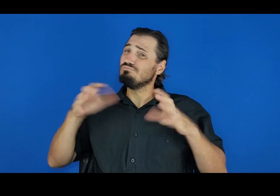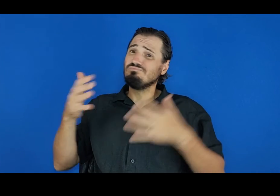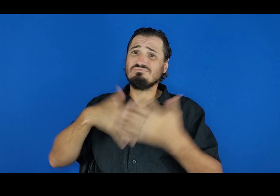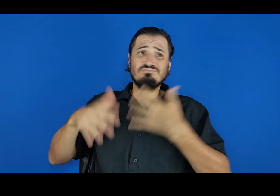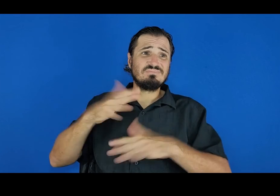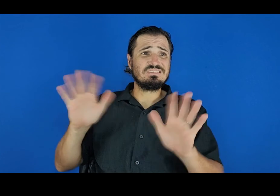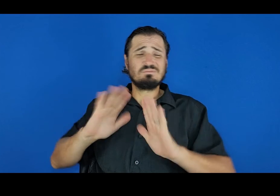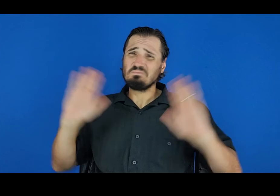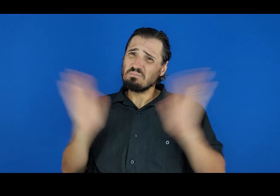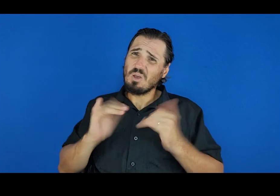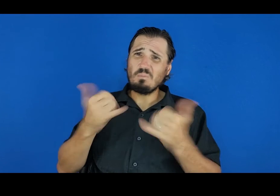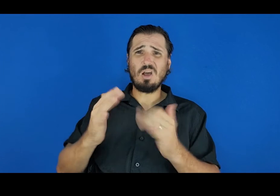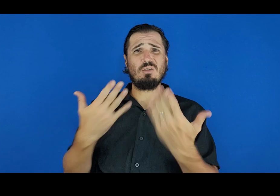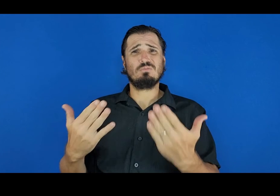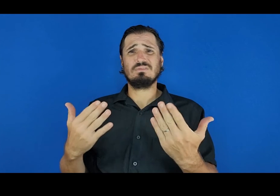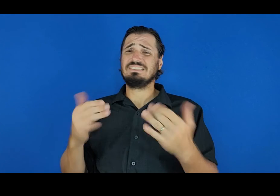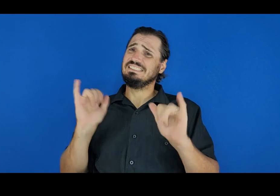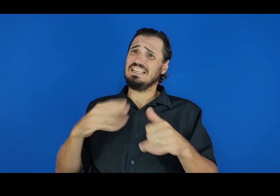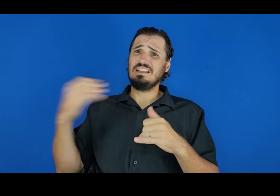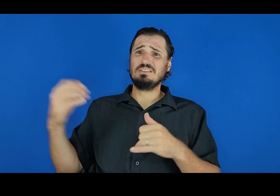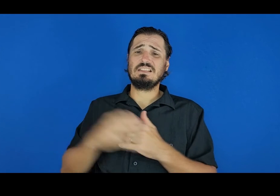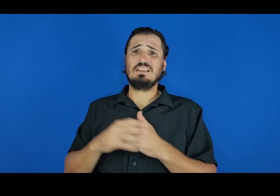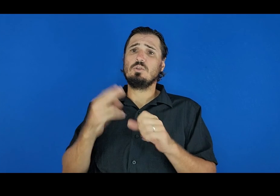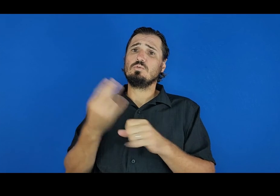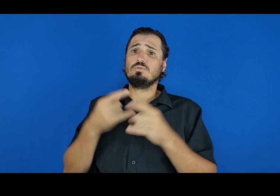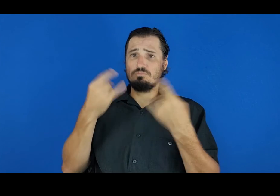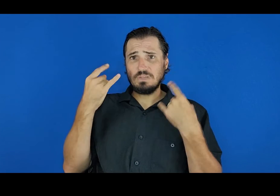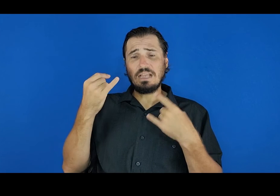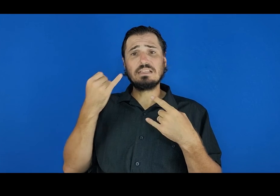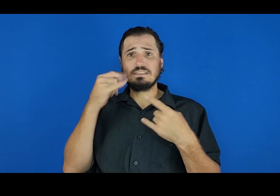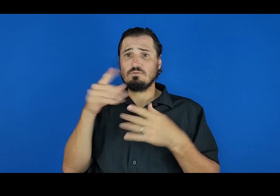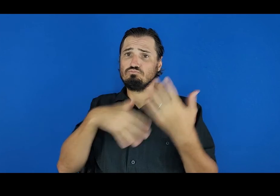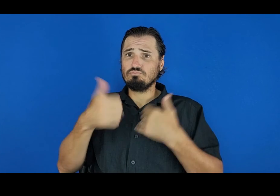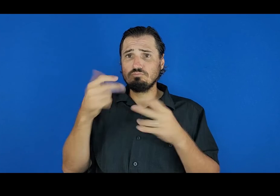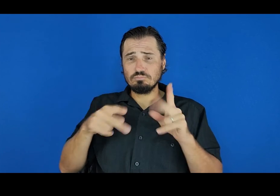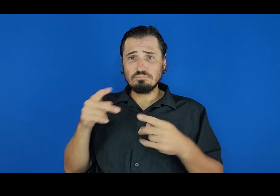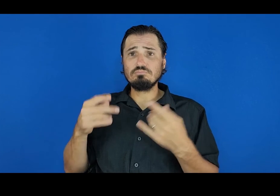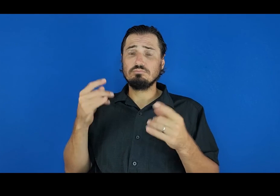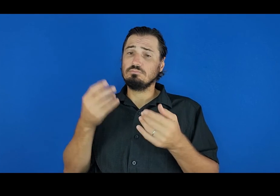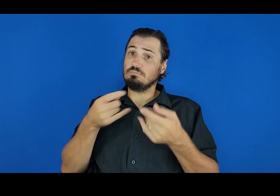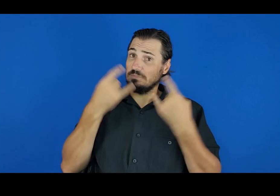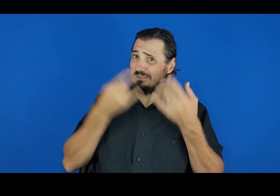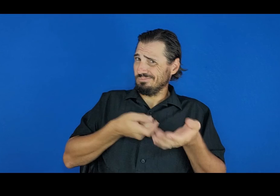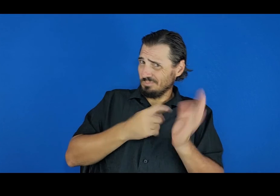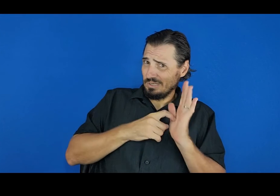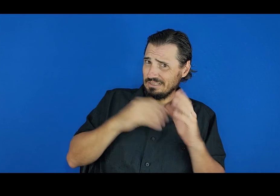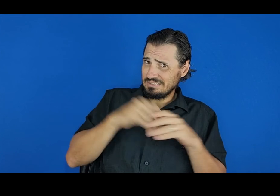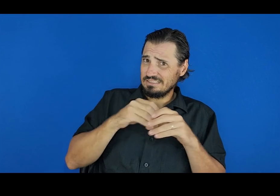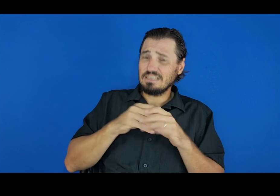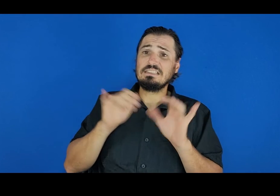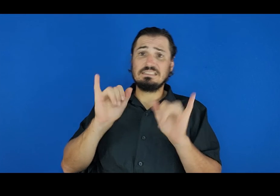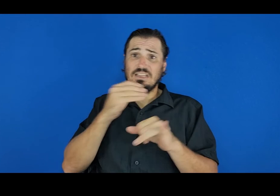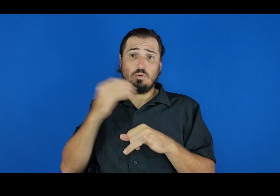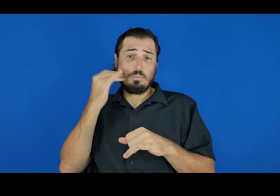DON’T gather in large groups. Pa‘ina small kine and stay outdoors. Wear a mask when around others. Masks are mandatory indoors.